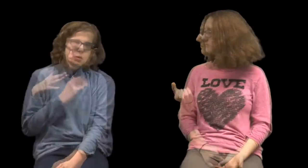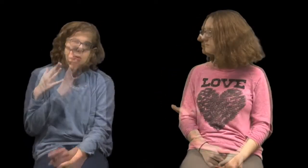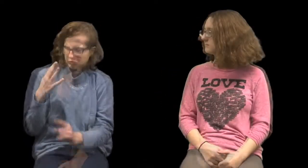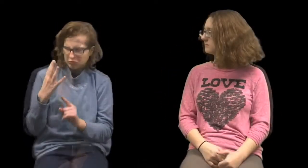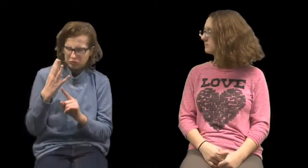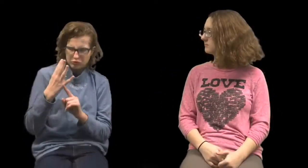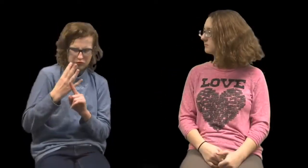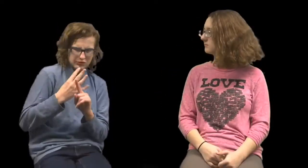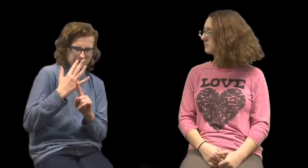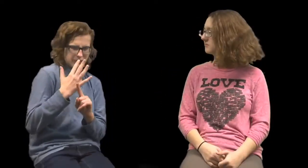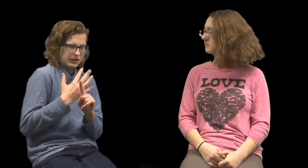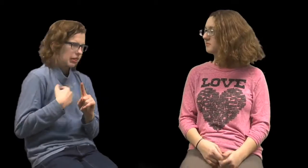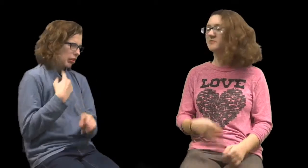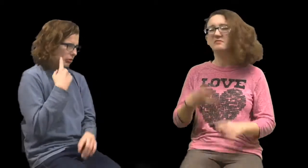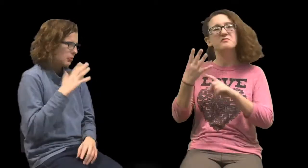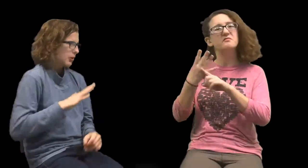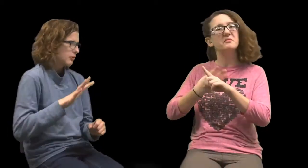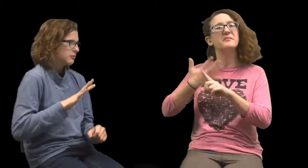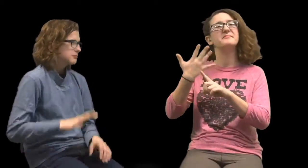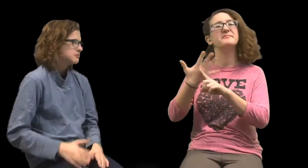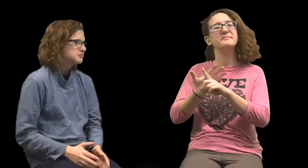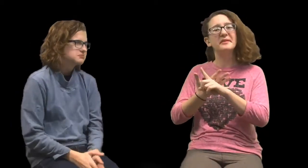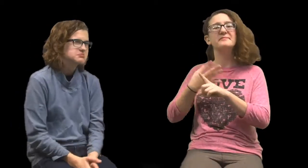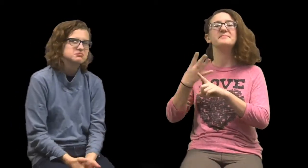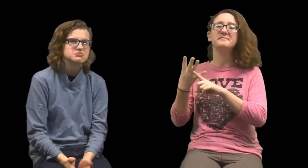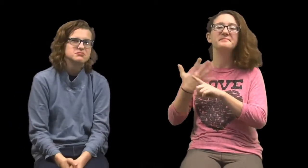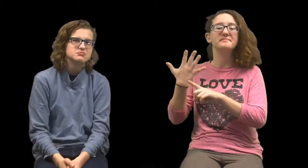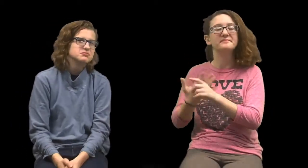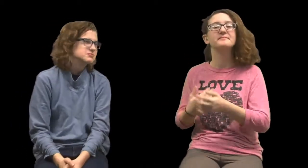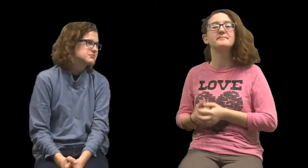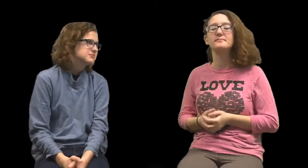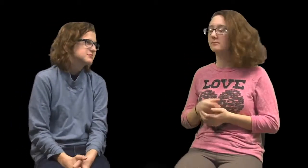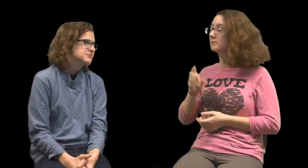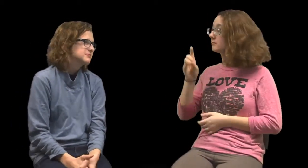It took about five or six months, there about. Wow, five or six months.